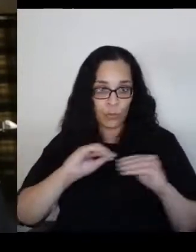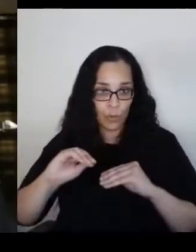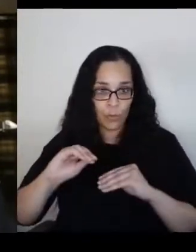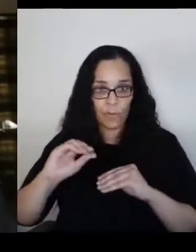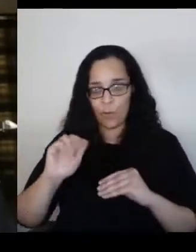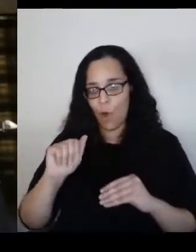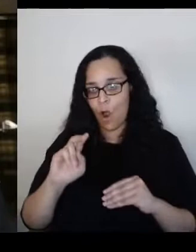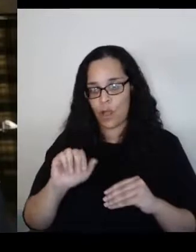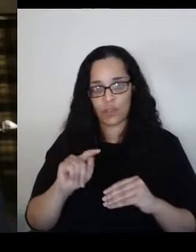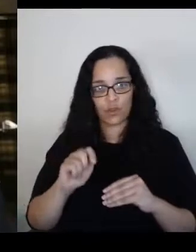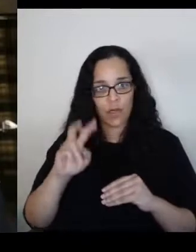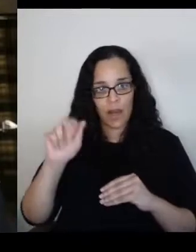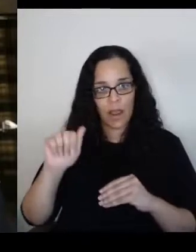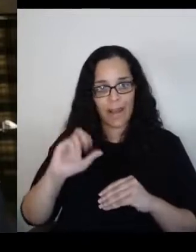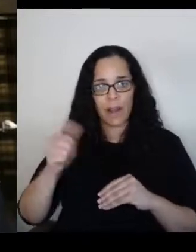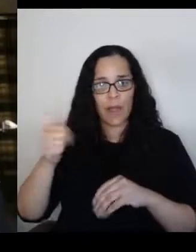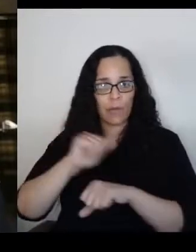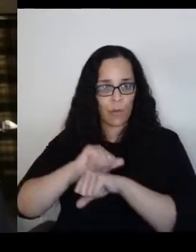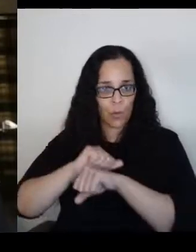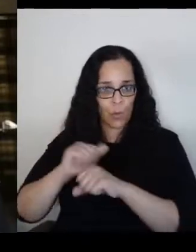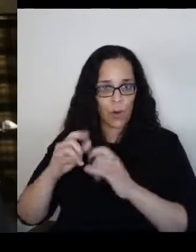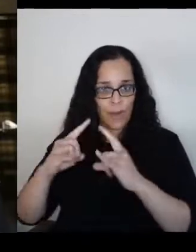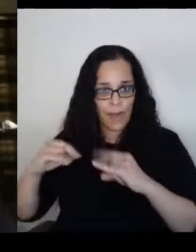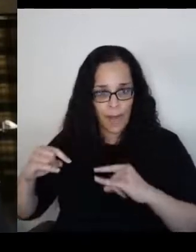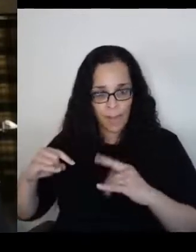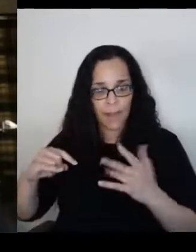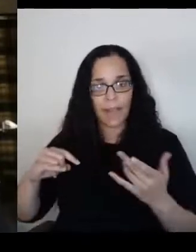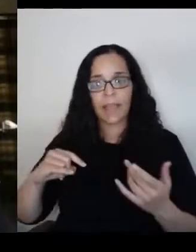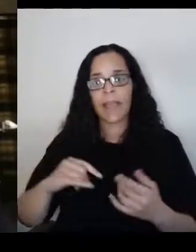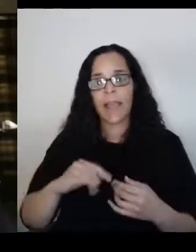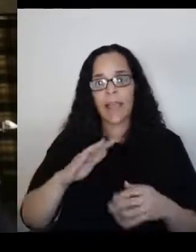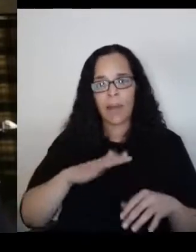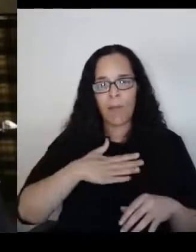and my grandmother Dora was there to hide me